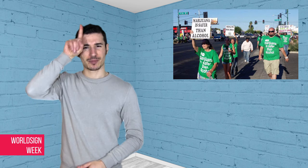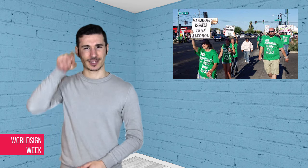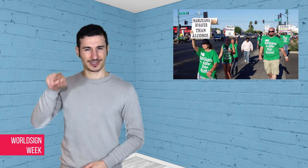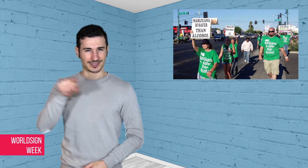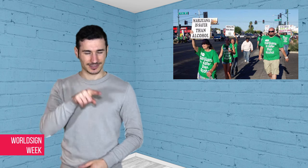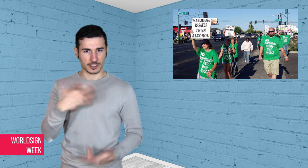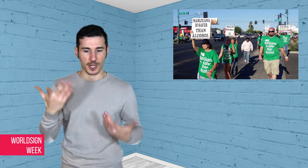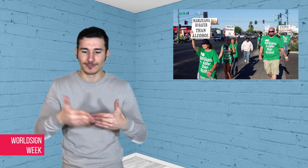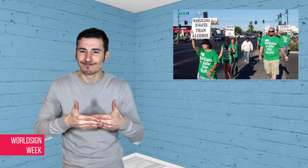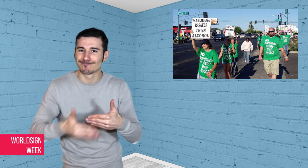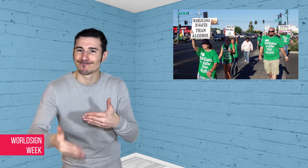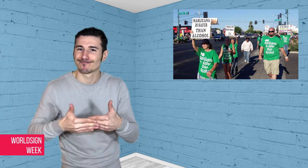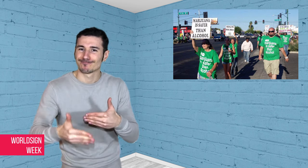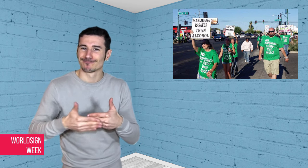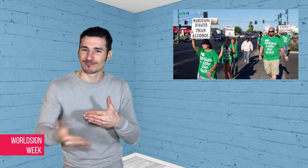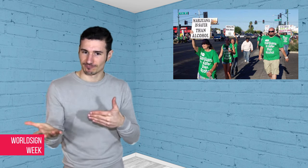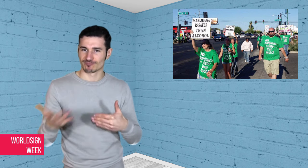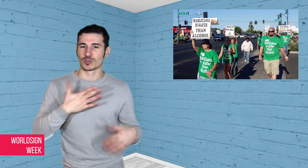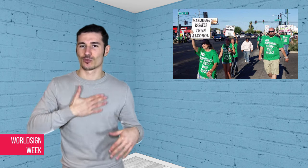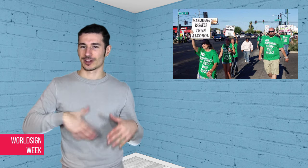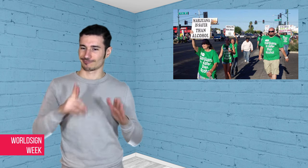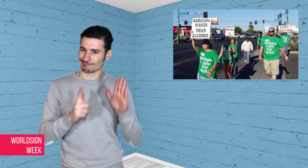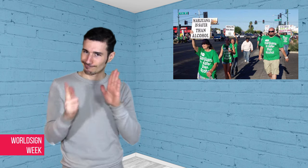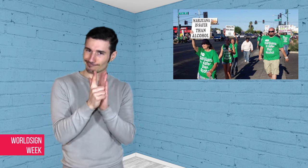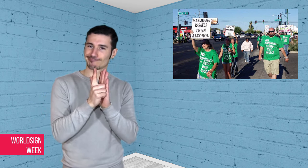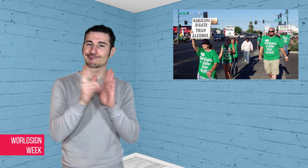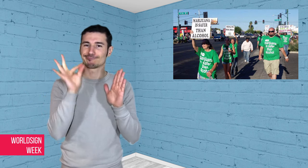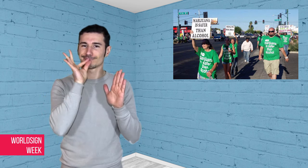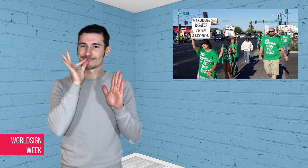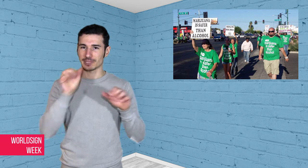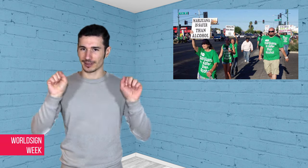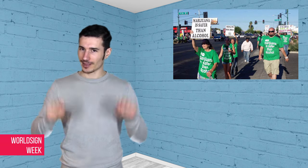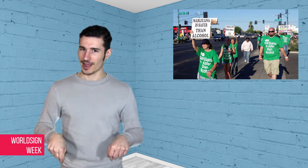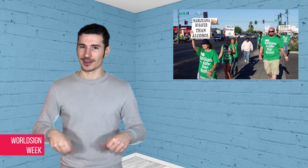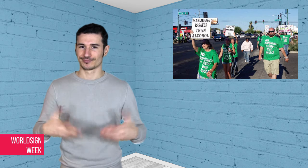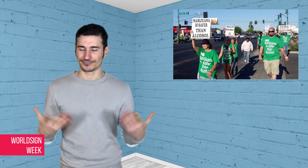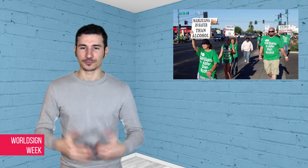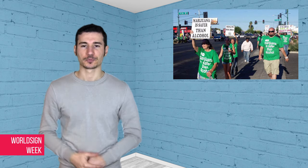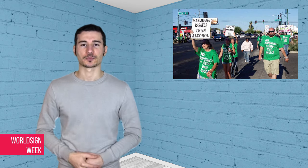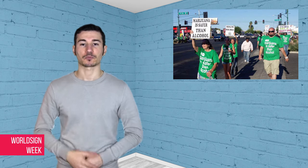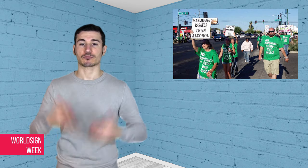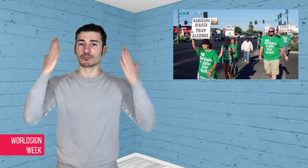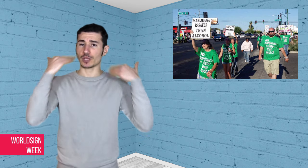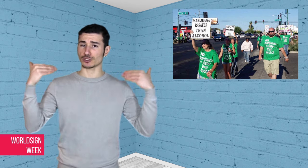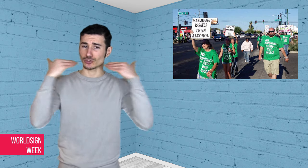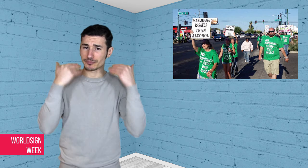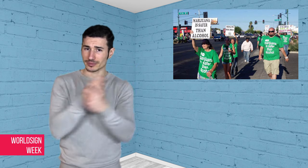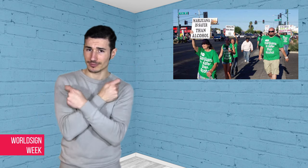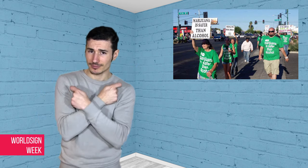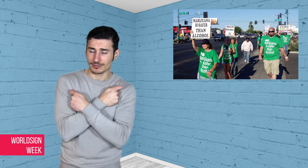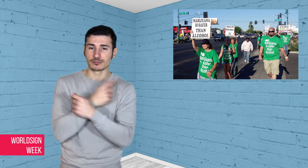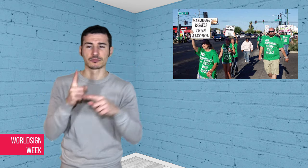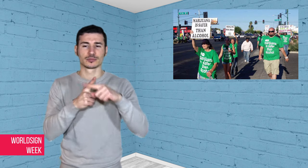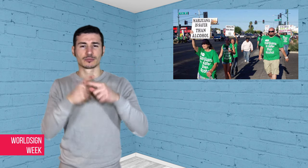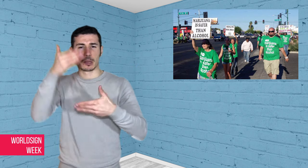been lobbying in stricter countries such as Egypt and Morocco. Global